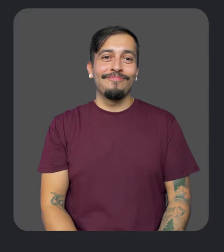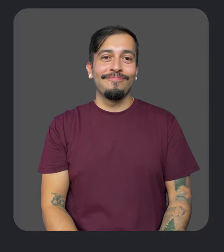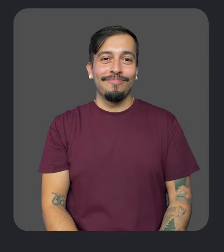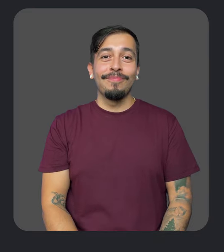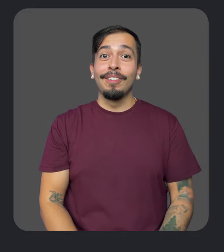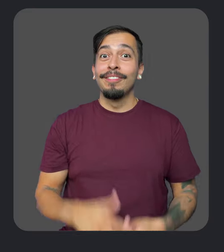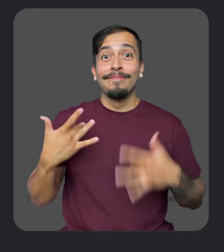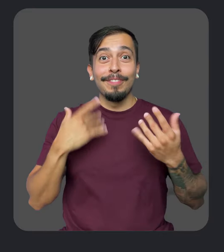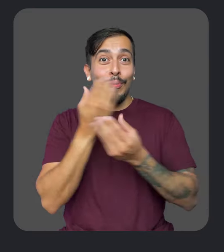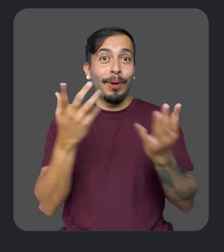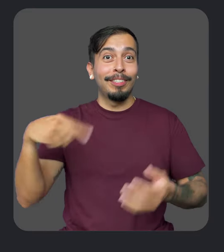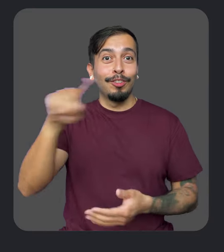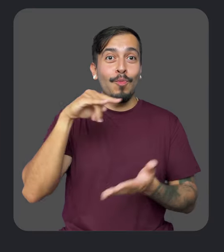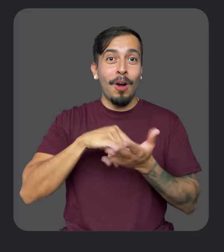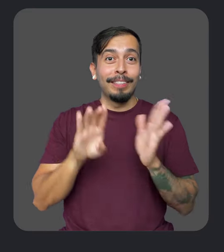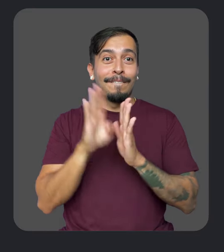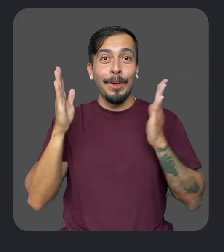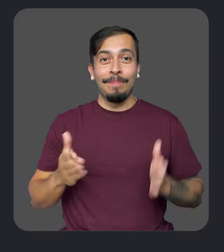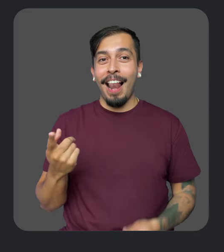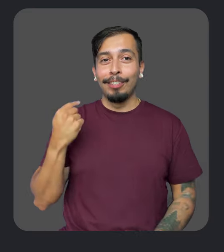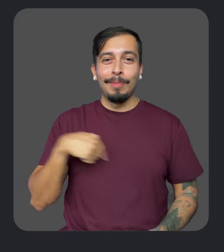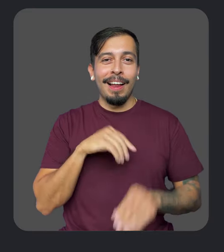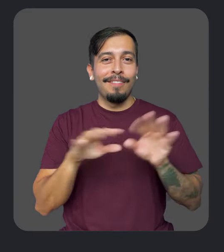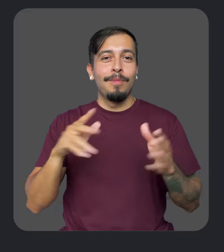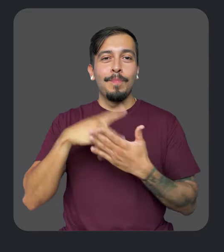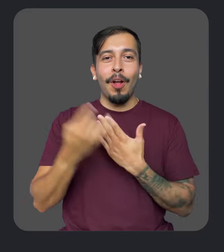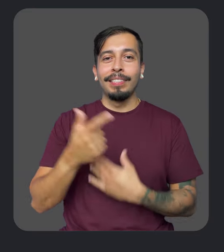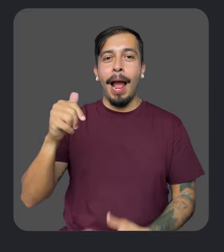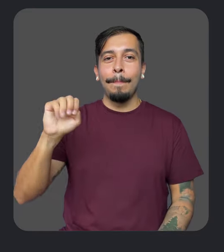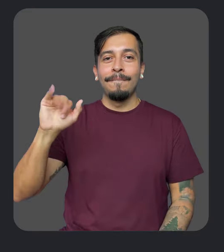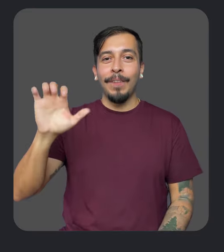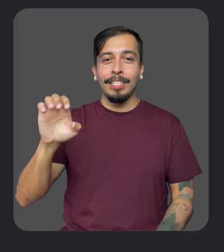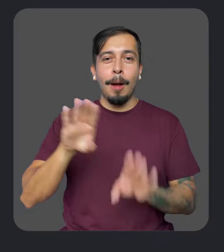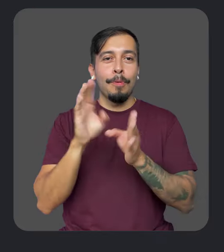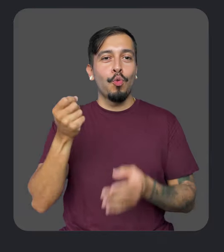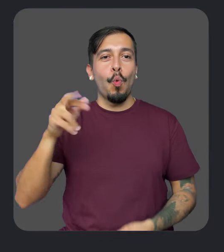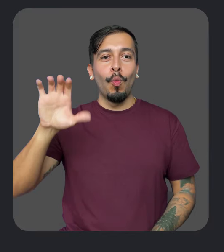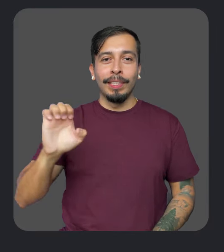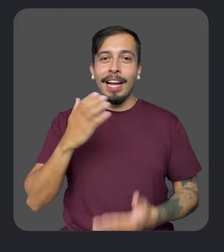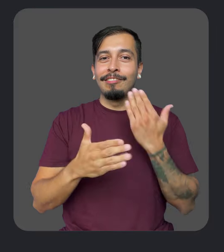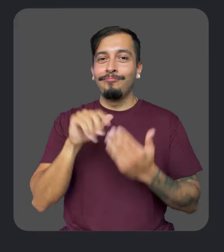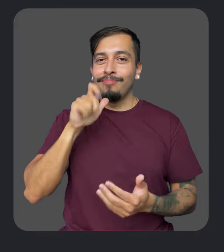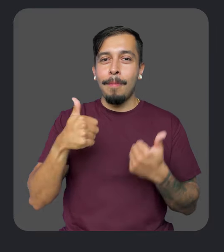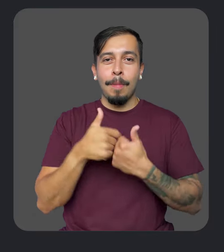And big news for Android developers. Last year, we launched Project Gameface, an open-source, hands free gaming mouse for PC.